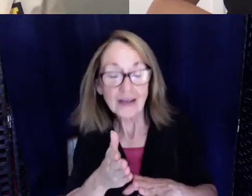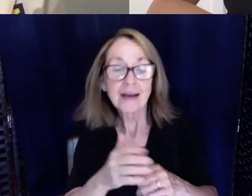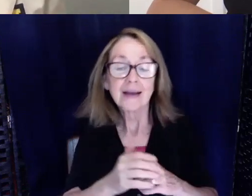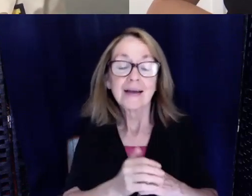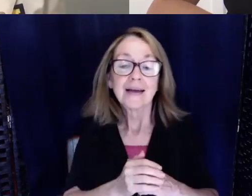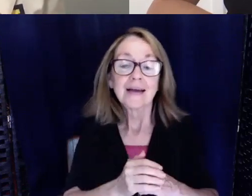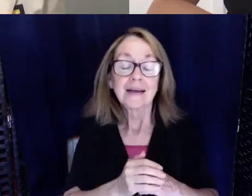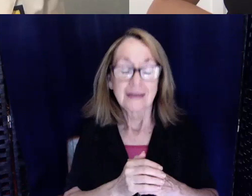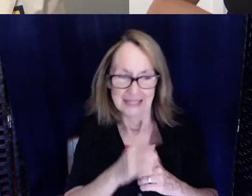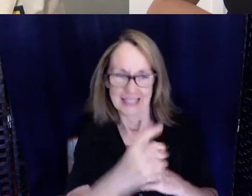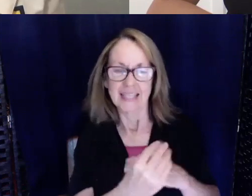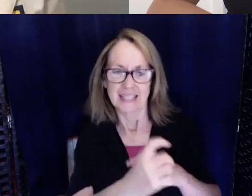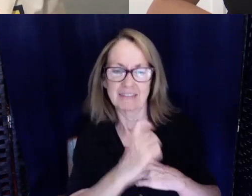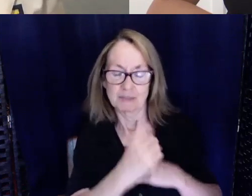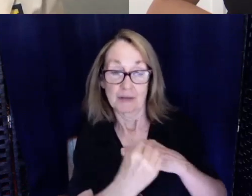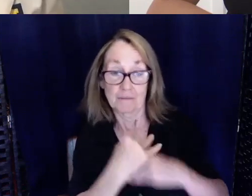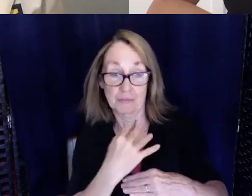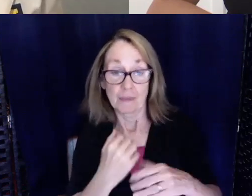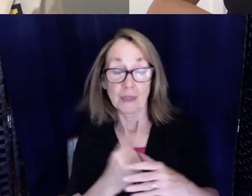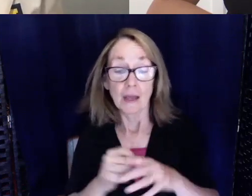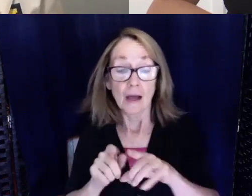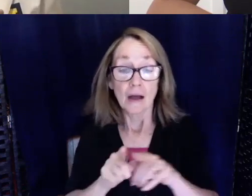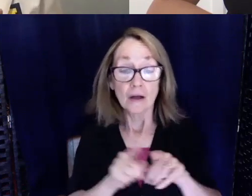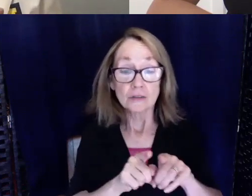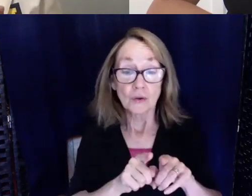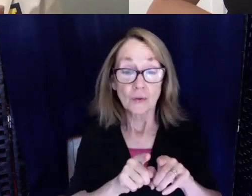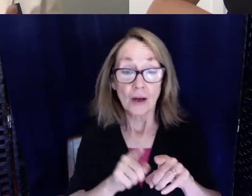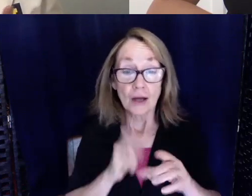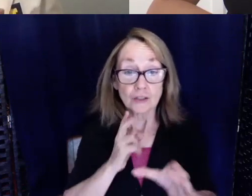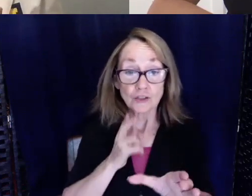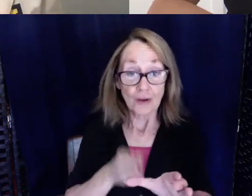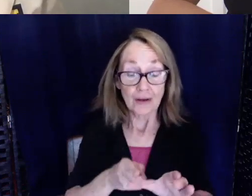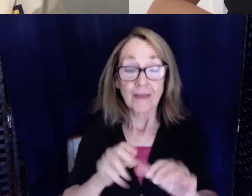I also joined the Association of Medical Professionals with Hearing